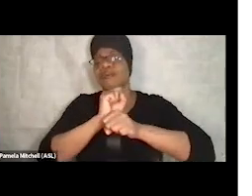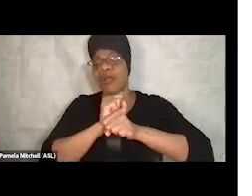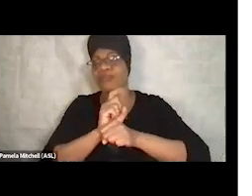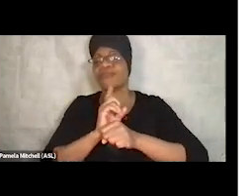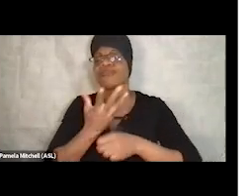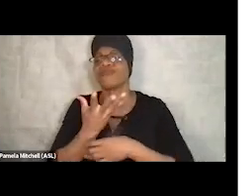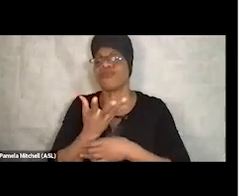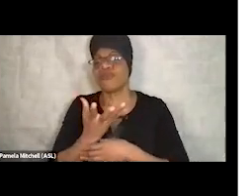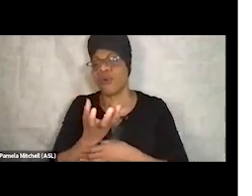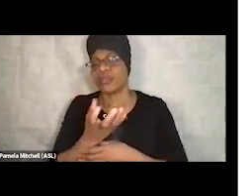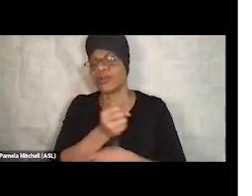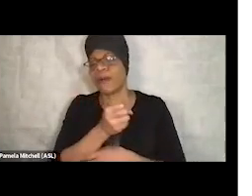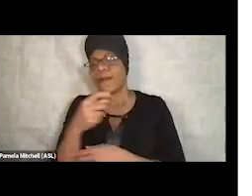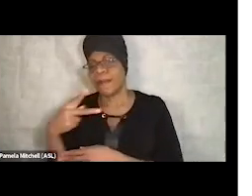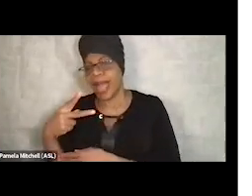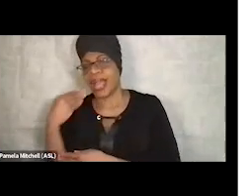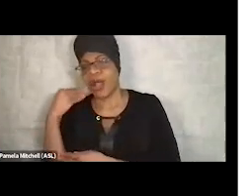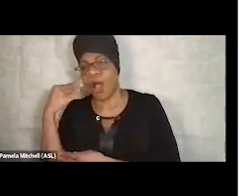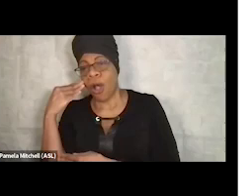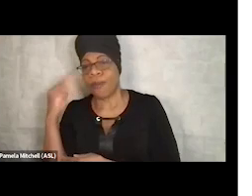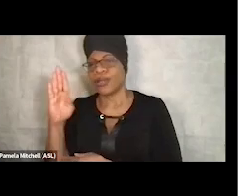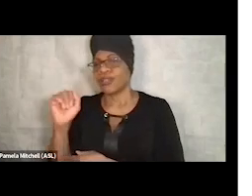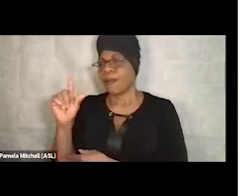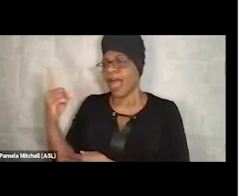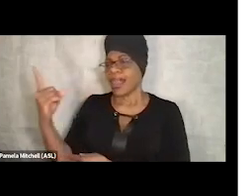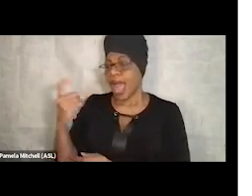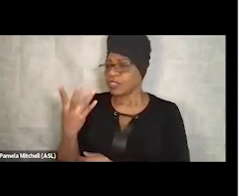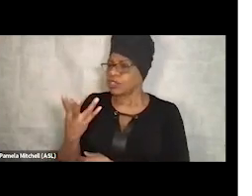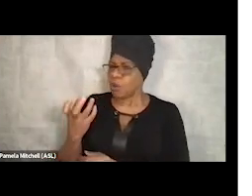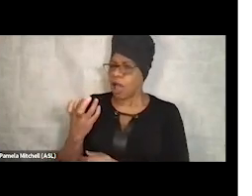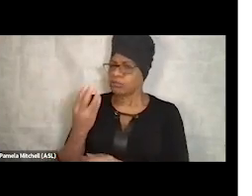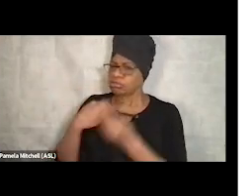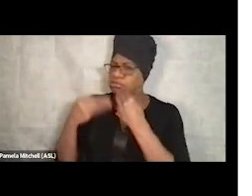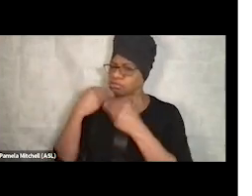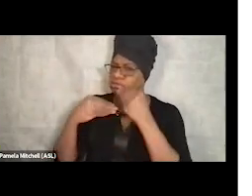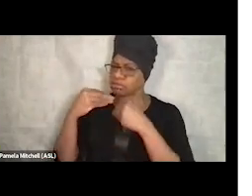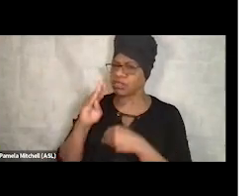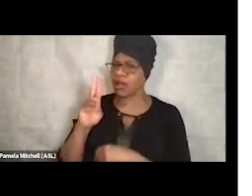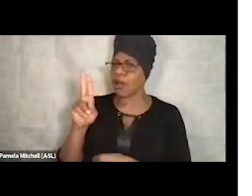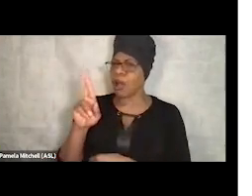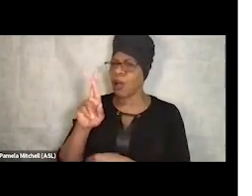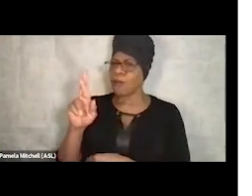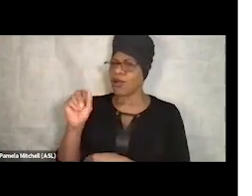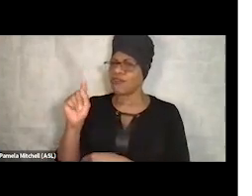and Bill said, "Do you want to grab a burrito at Carmen's?", which was the local restaurant.